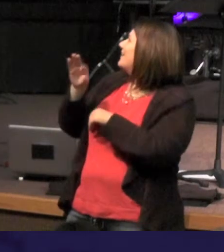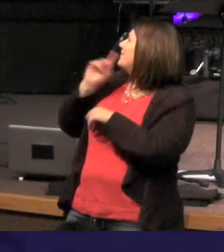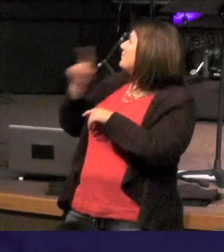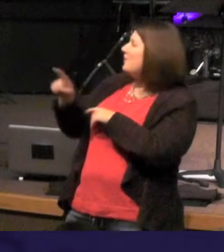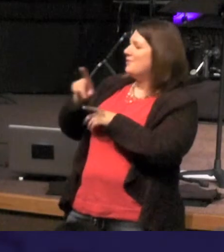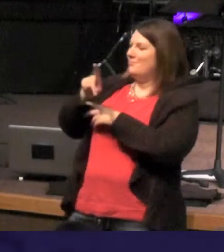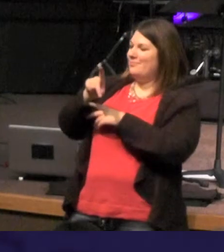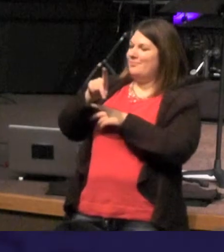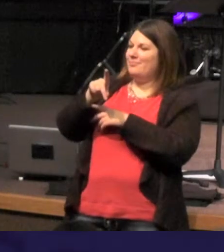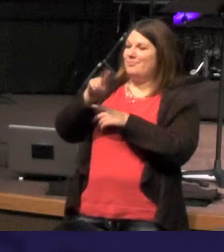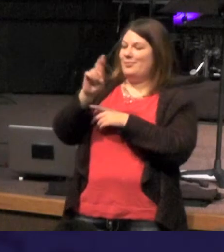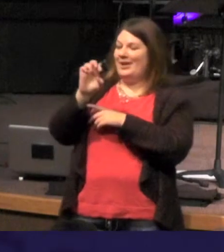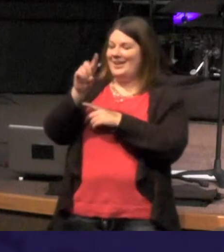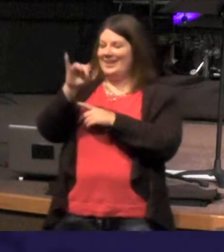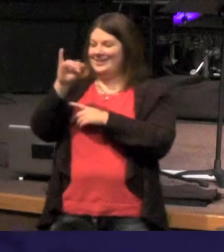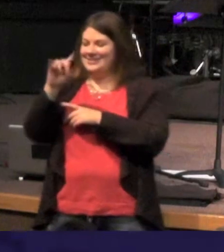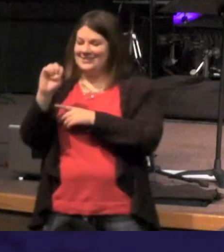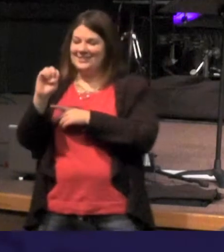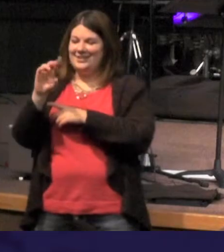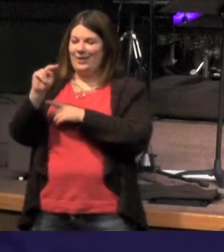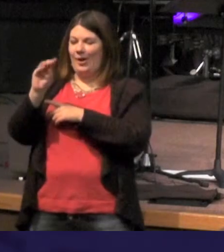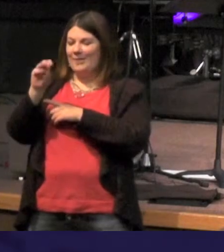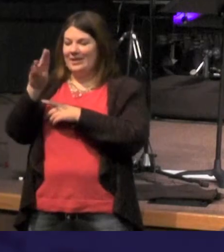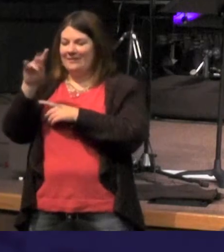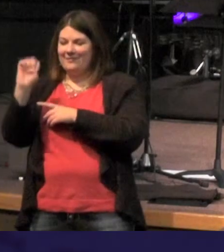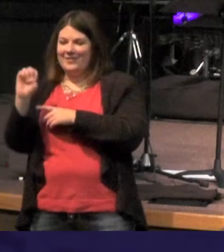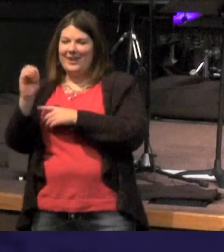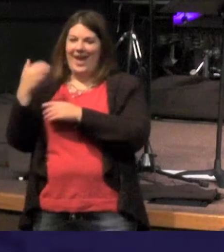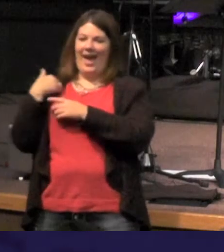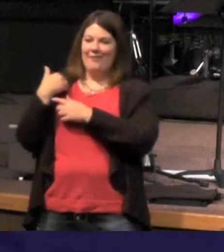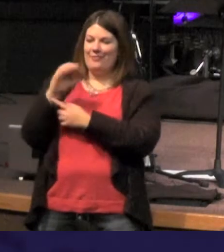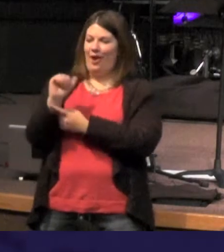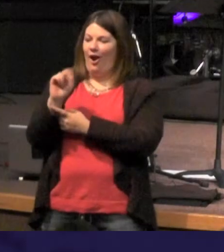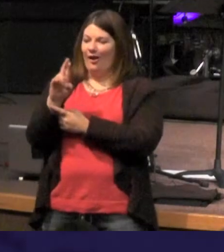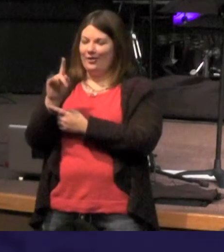now you see the little "o" up there that an article so we see 'o logos